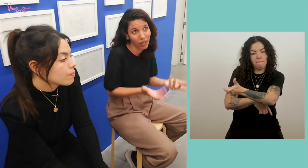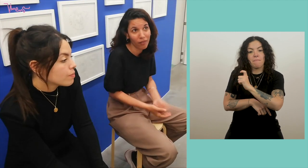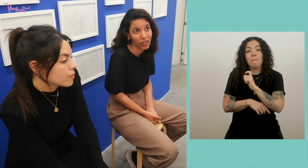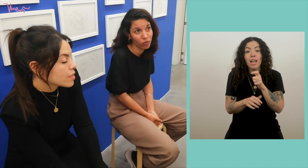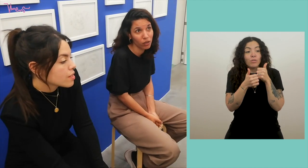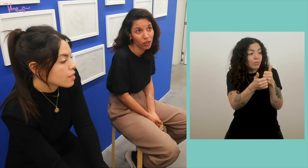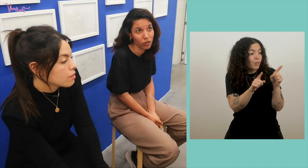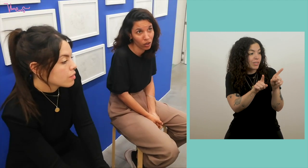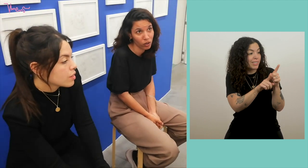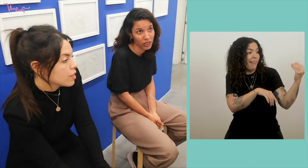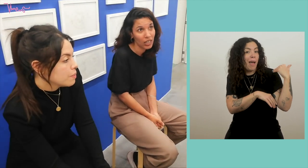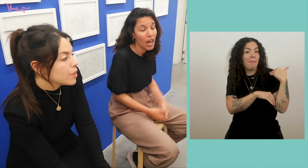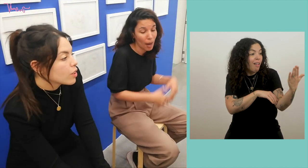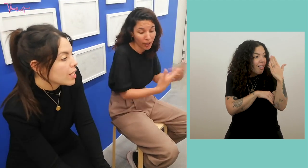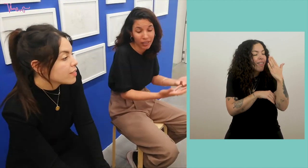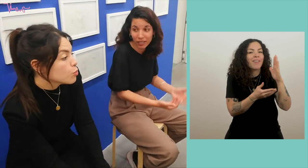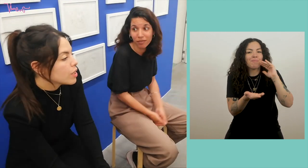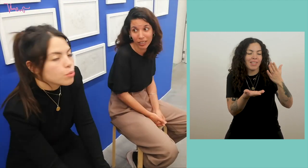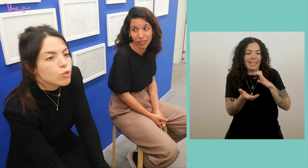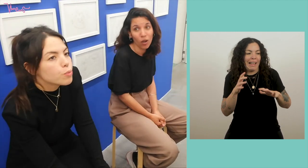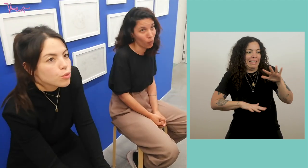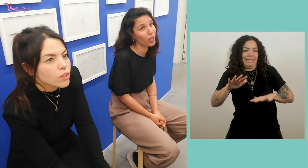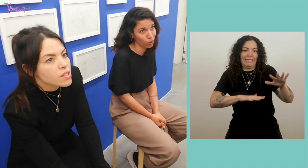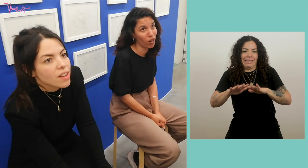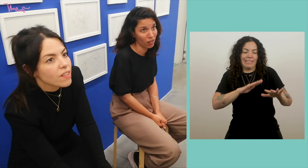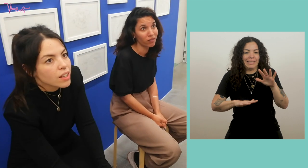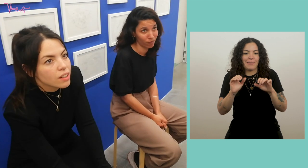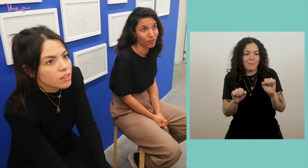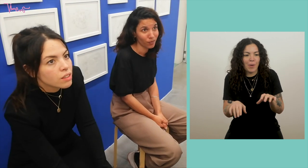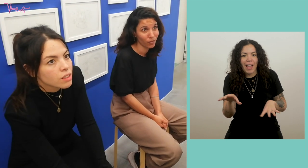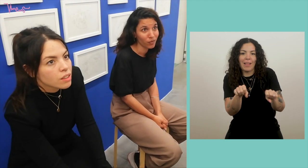in the allotted time . (Elodia) But in reality, we can go much further.